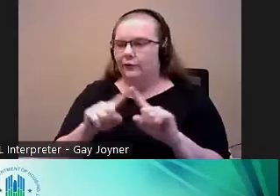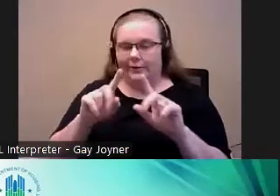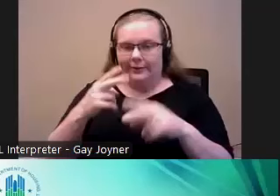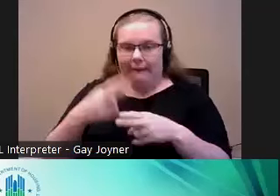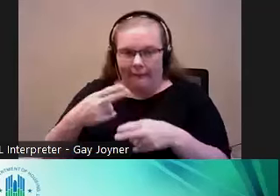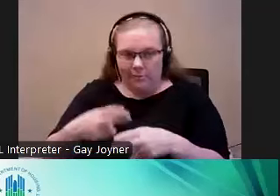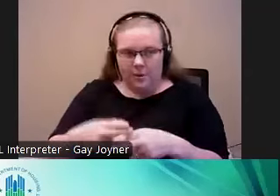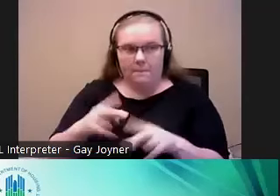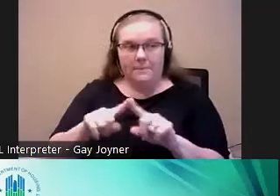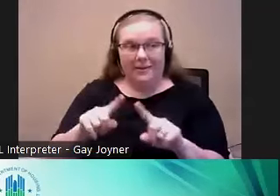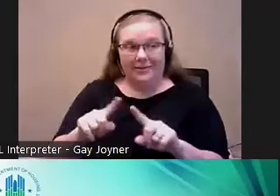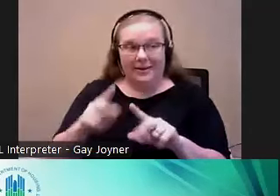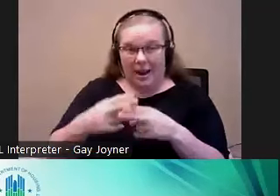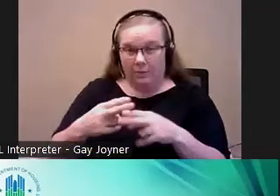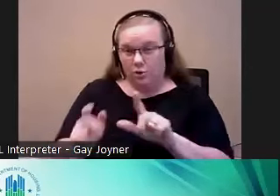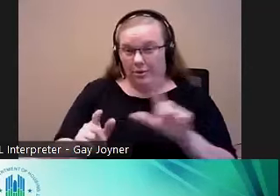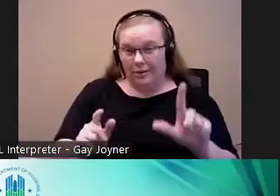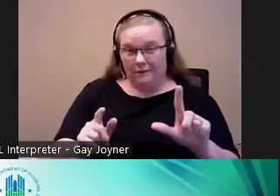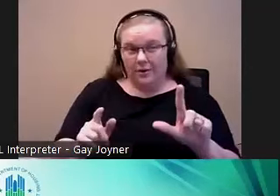the names on the left are all different names that you might have heard of, that is where the